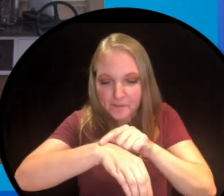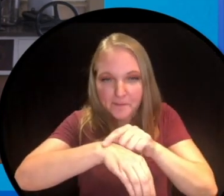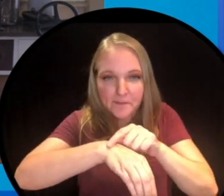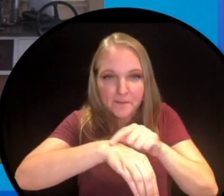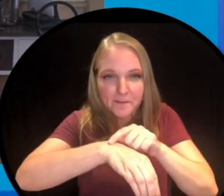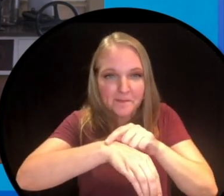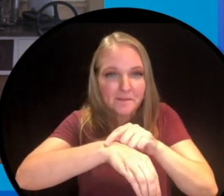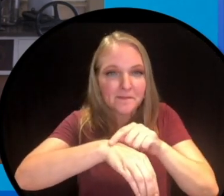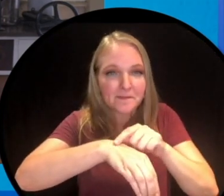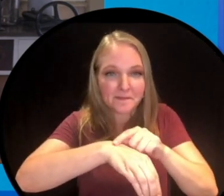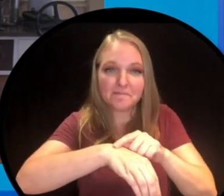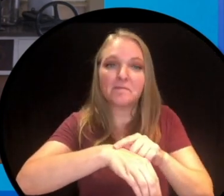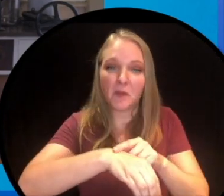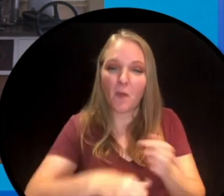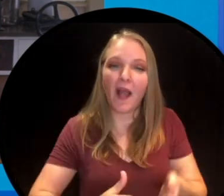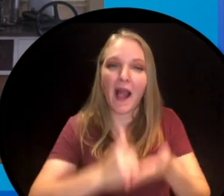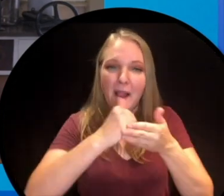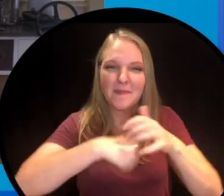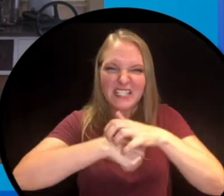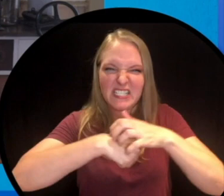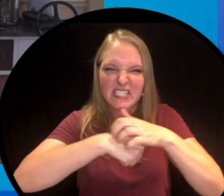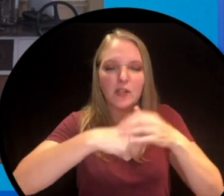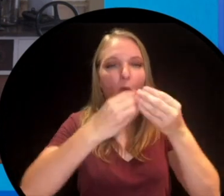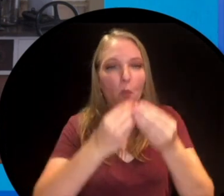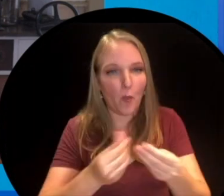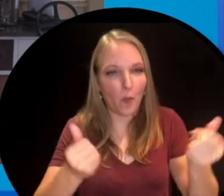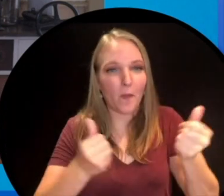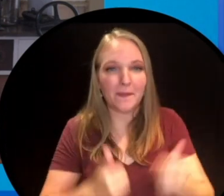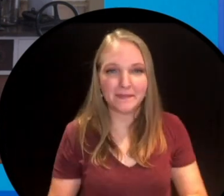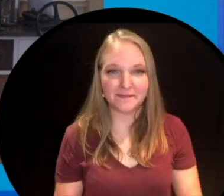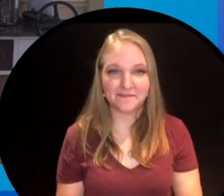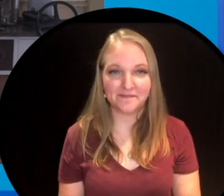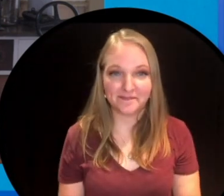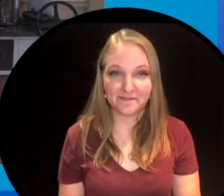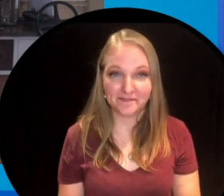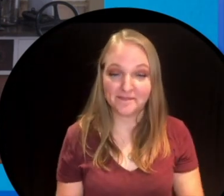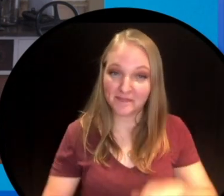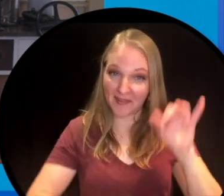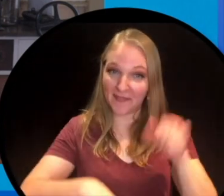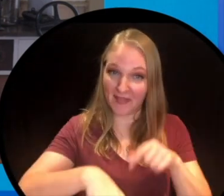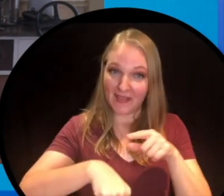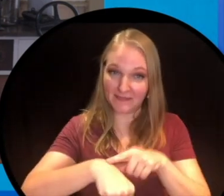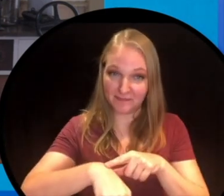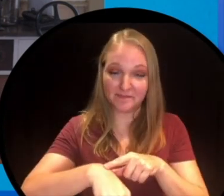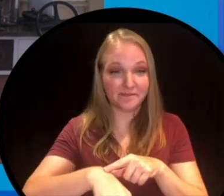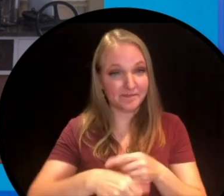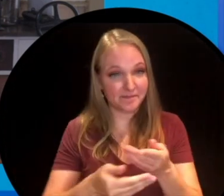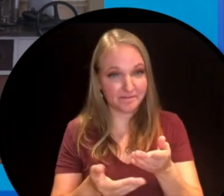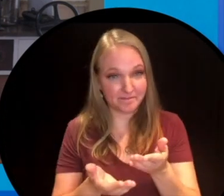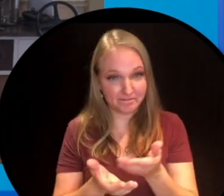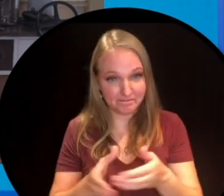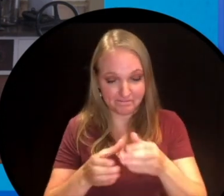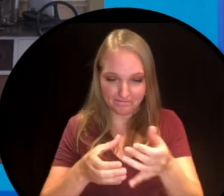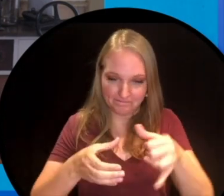a little try right here on a bug bite and rub it in. And that's going to help take away that itch.